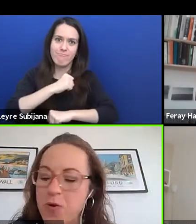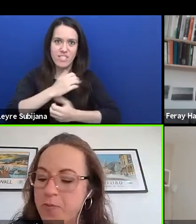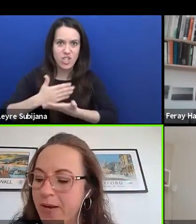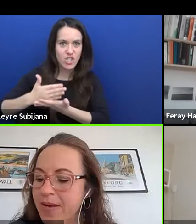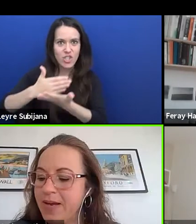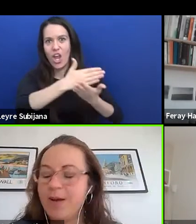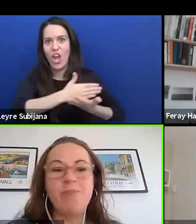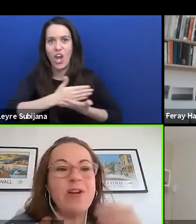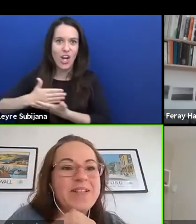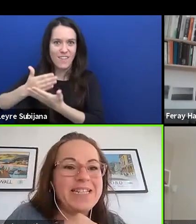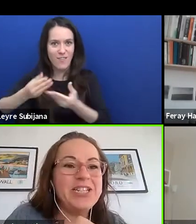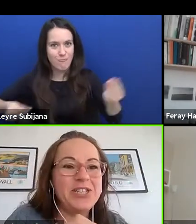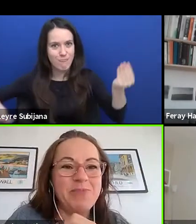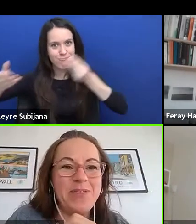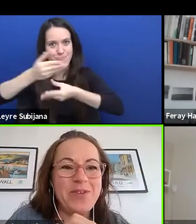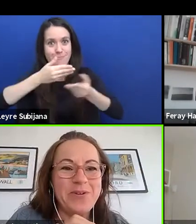So bring the teachers with you.